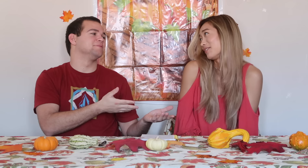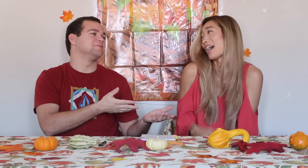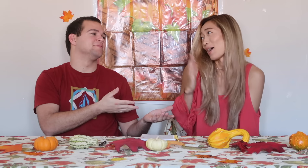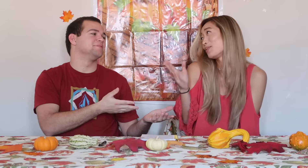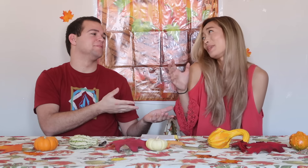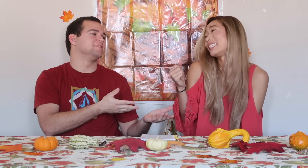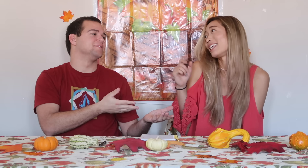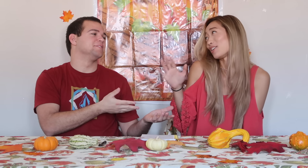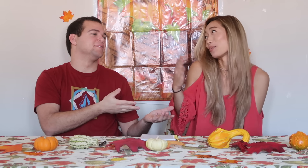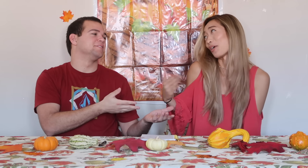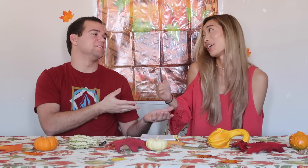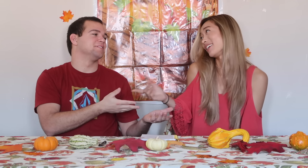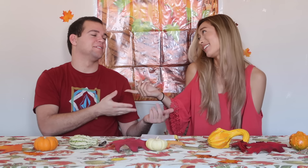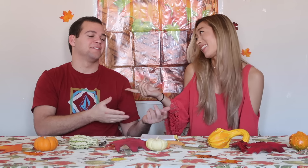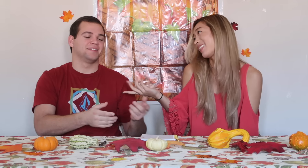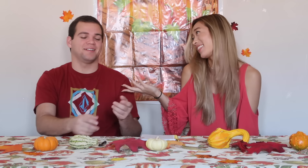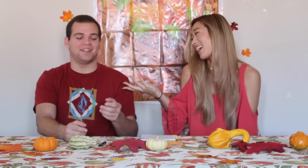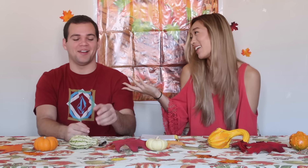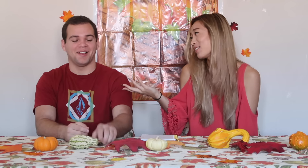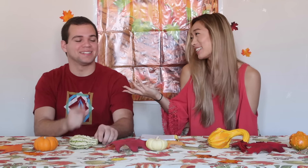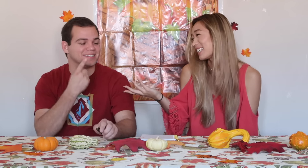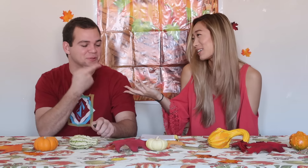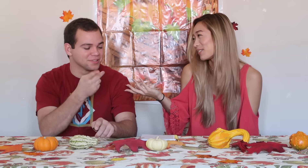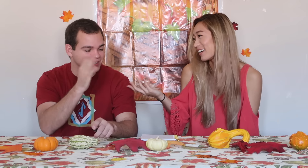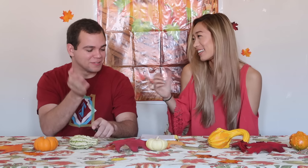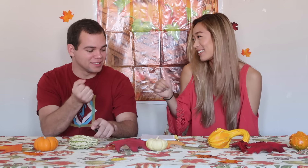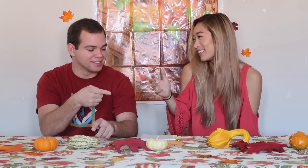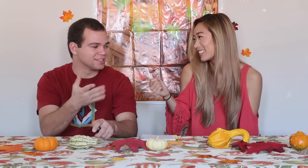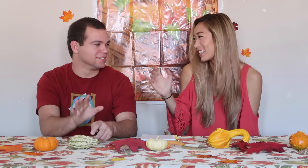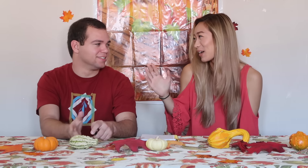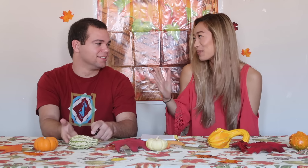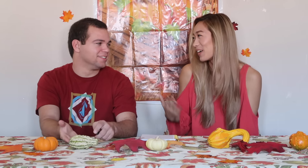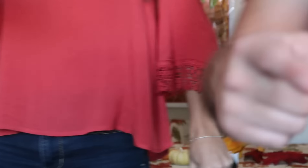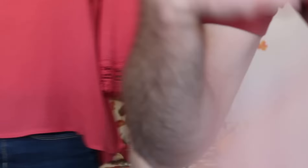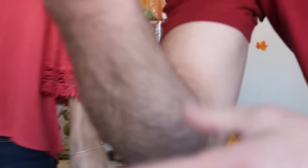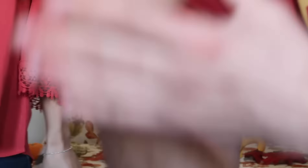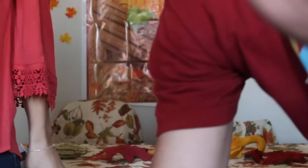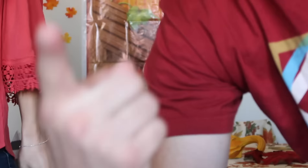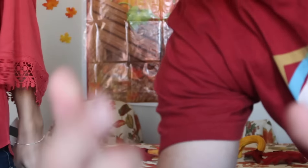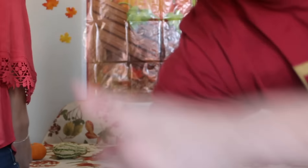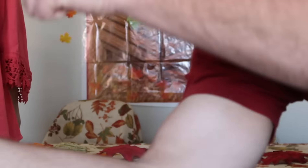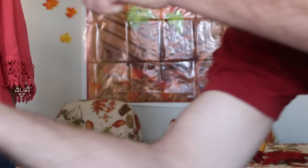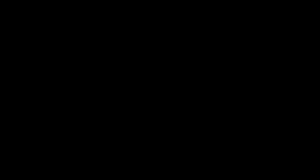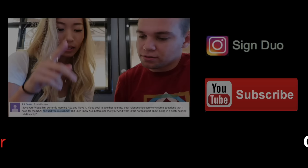I would be taking your part. We're never going to get this done. SIGNDUO OUT